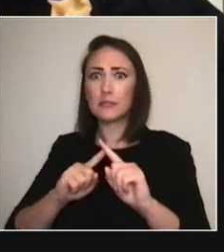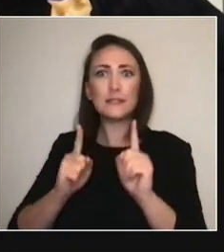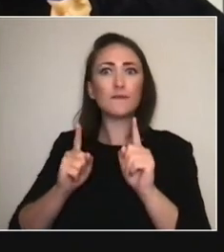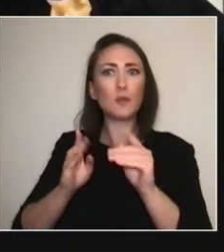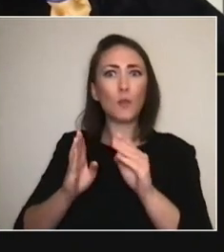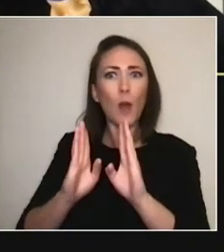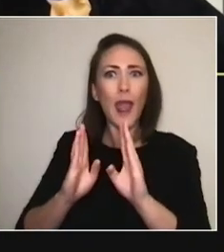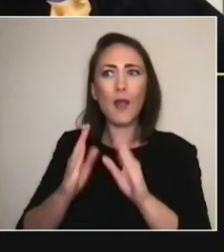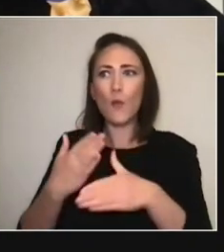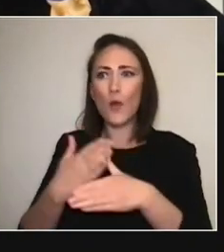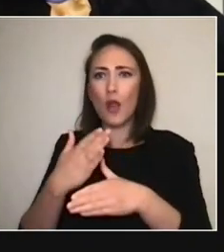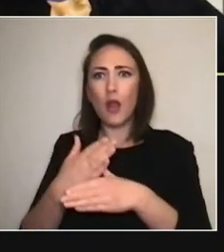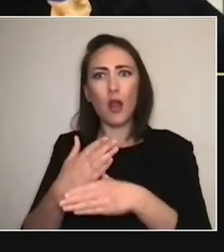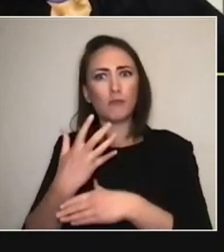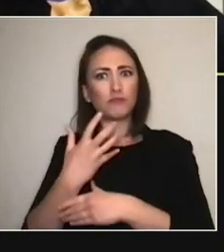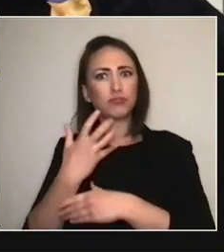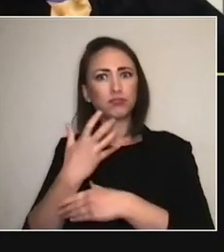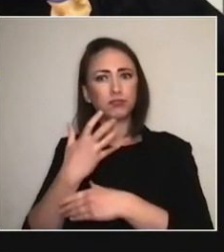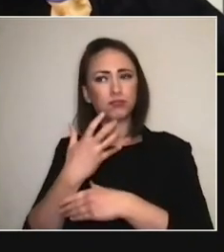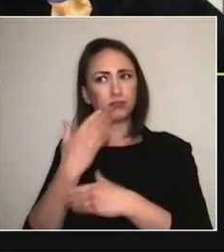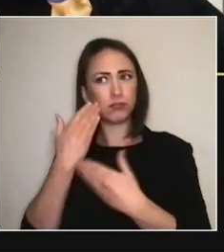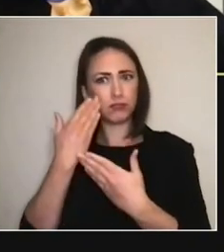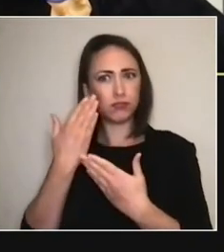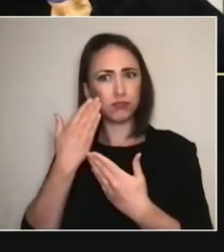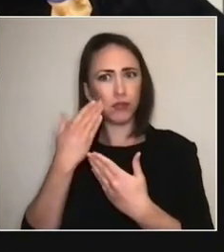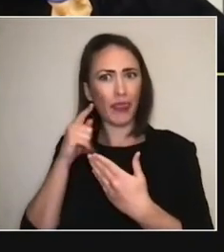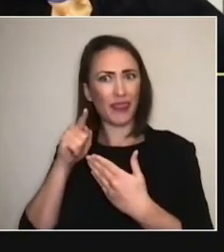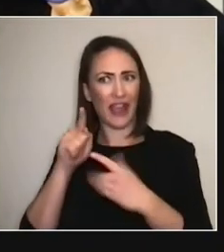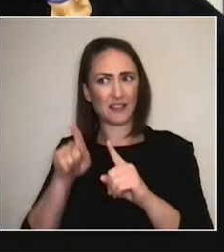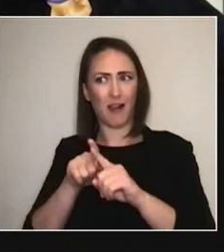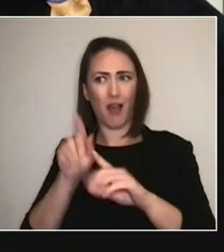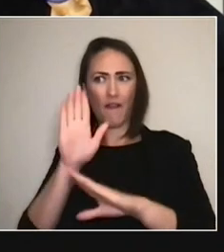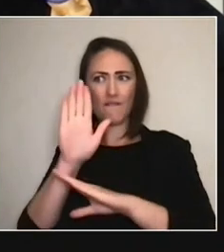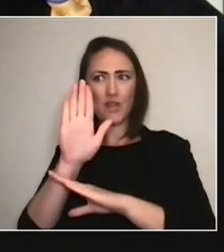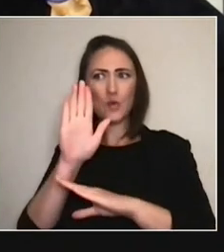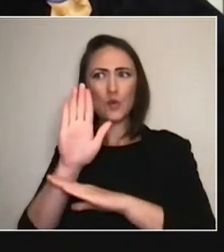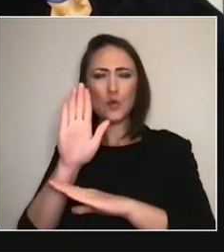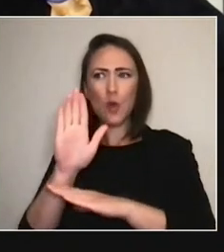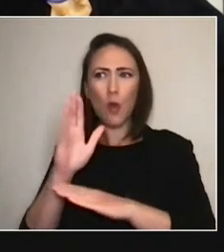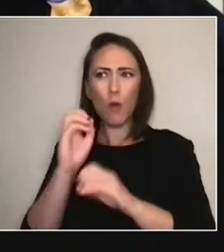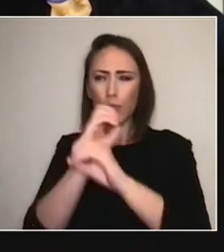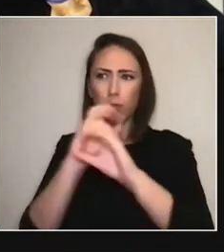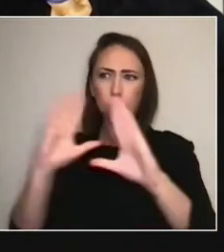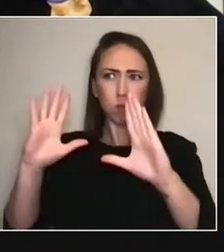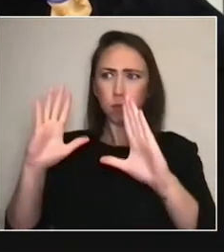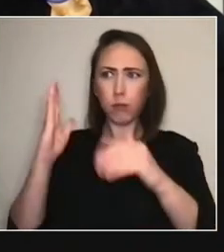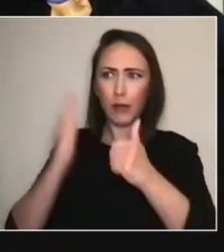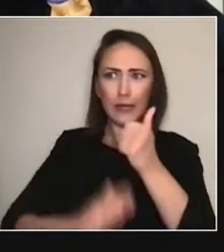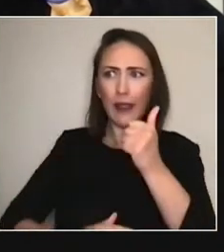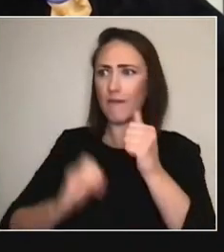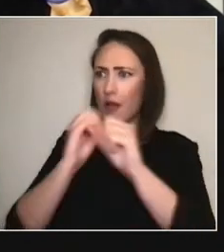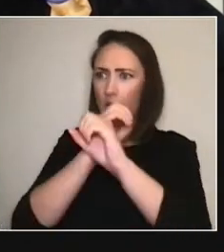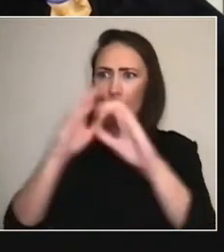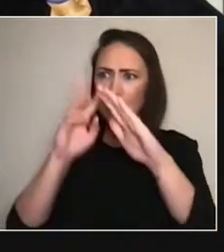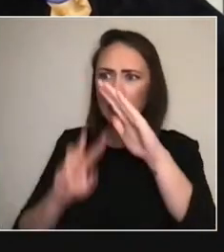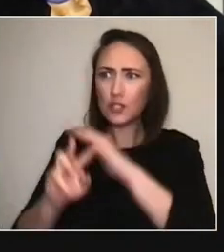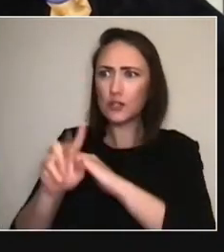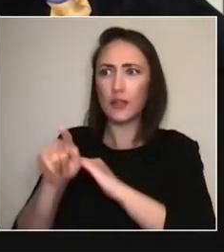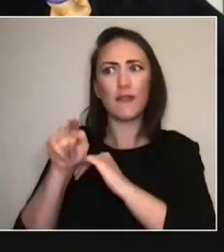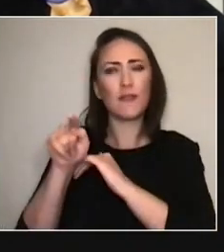'Oh, this is in the unknown.' - Mm. It felt like this is from the future. But this is in the unknown, and...